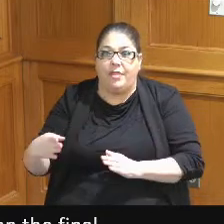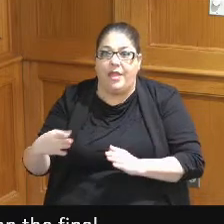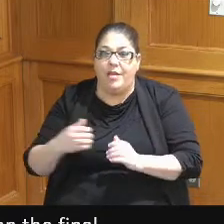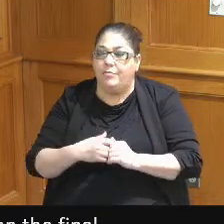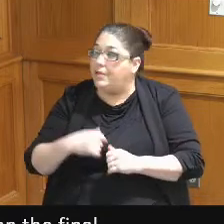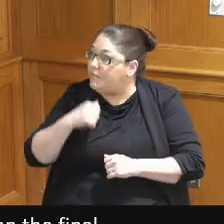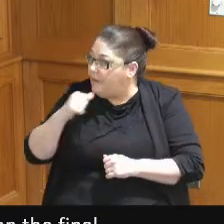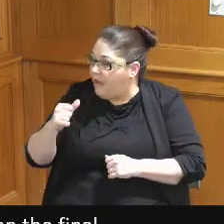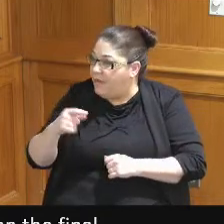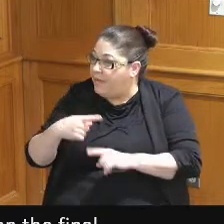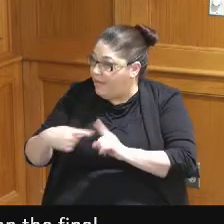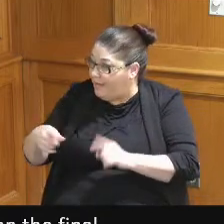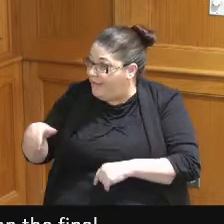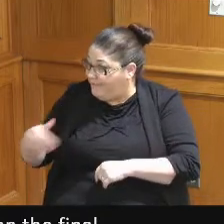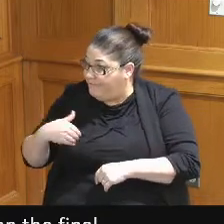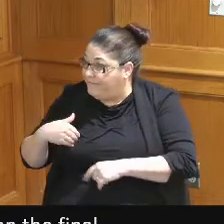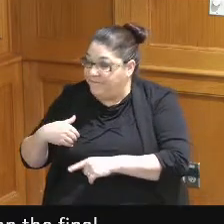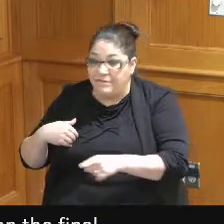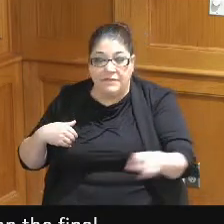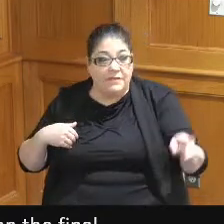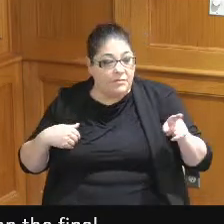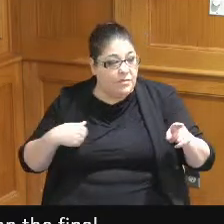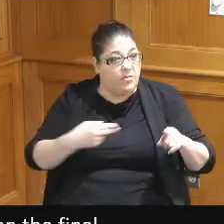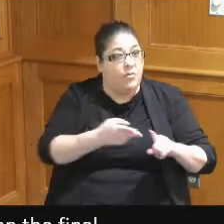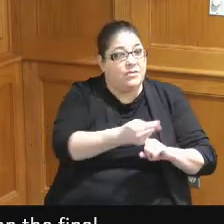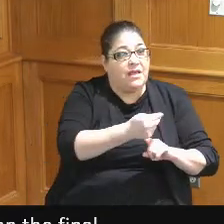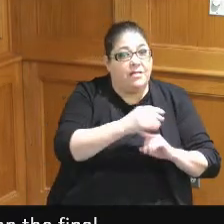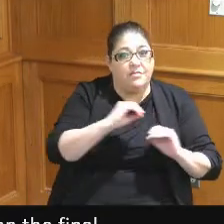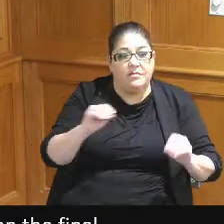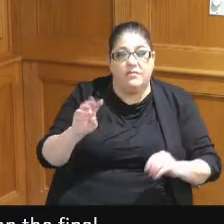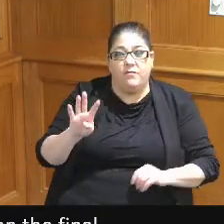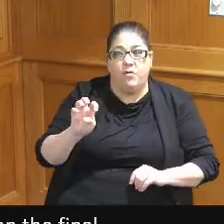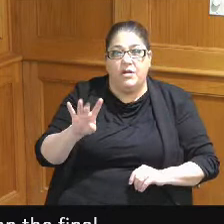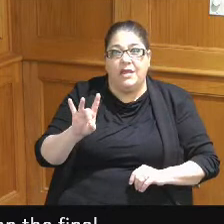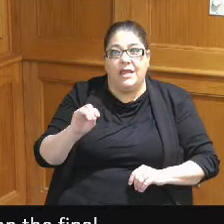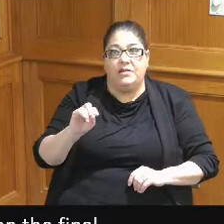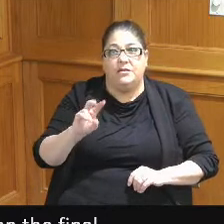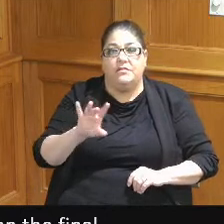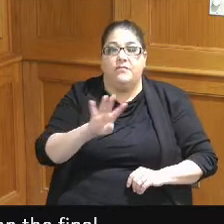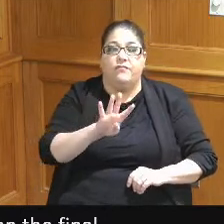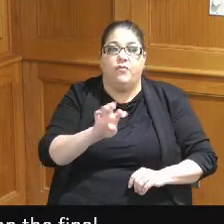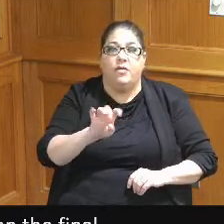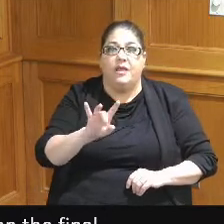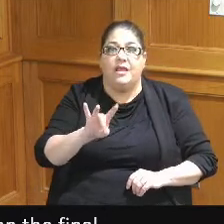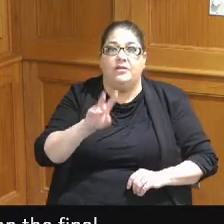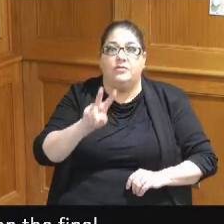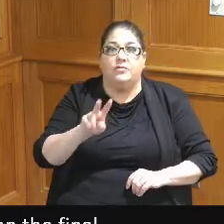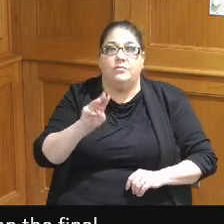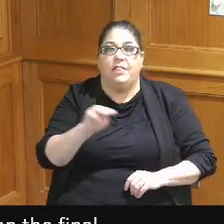hotel 482 million dollars we got to go to the state and get this law changed and that law change